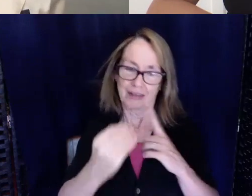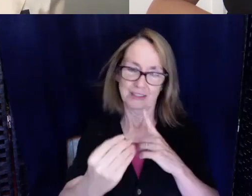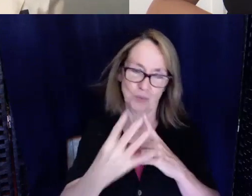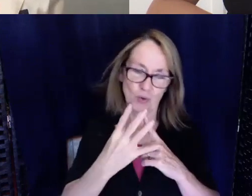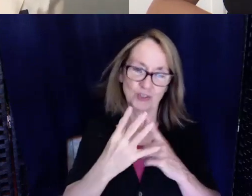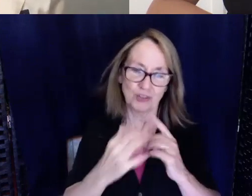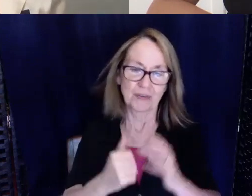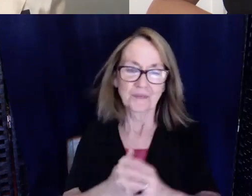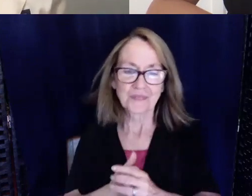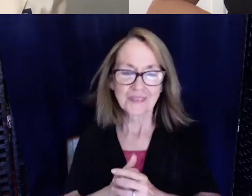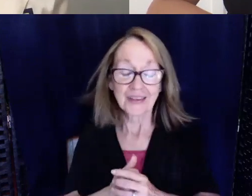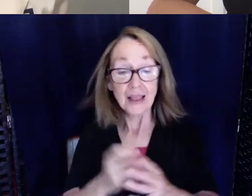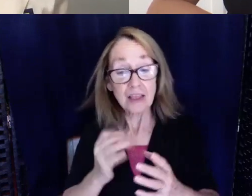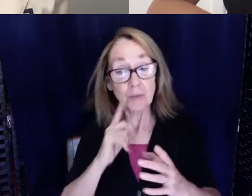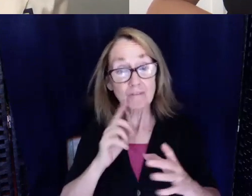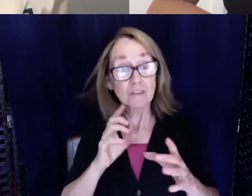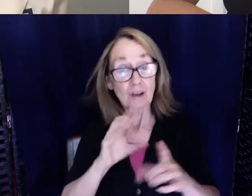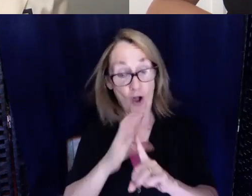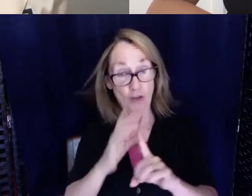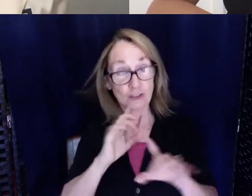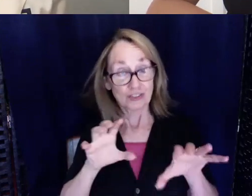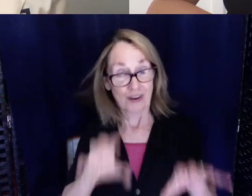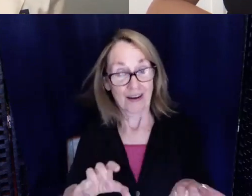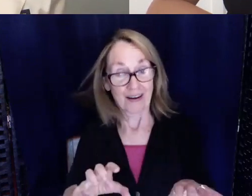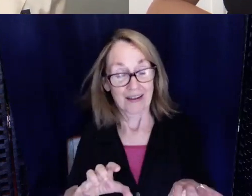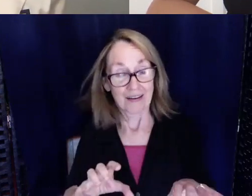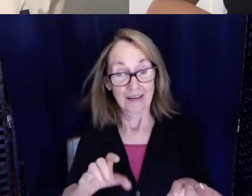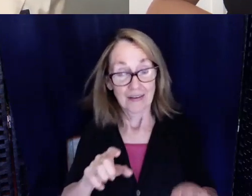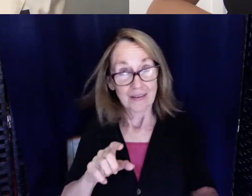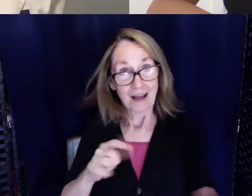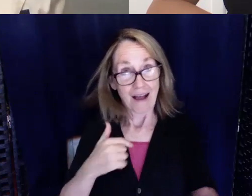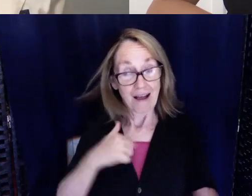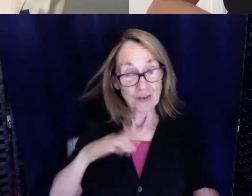a culture shock. Because you grow up in the hearing world